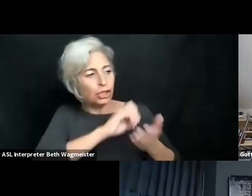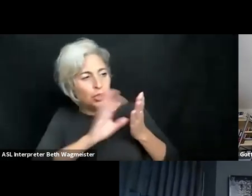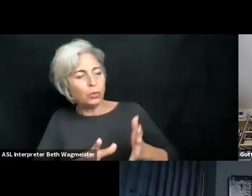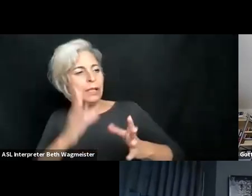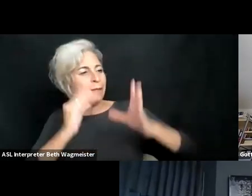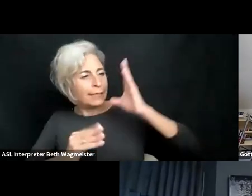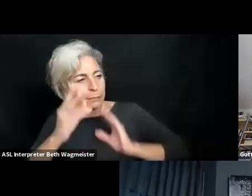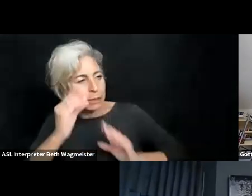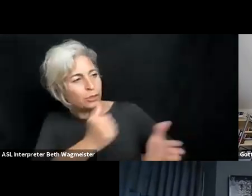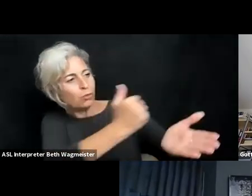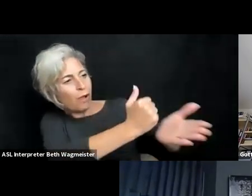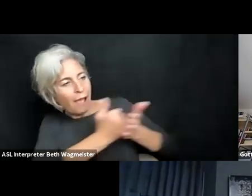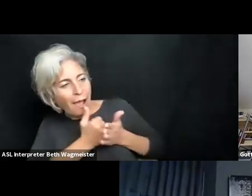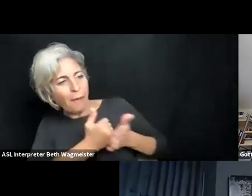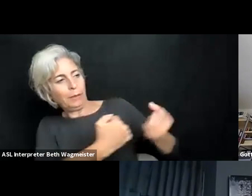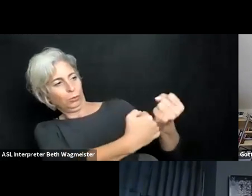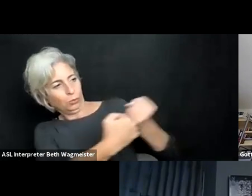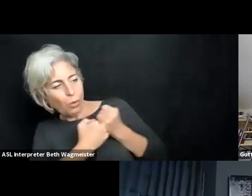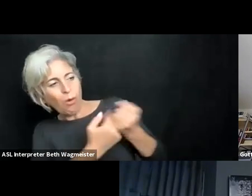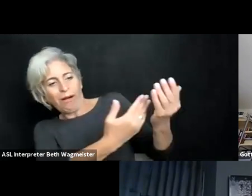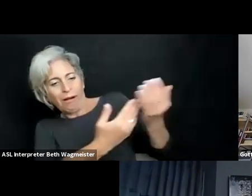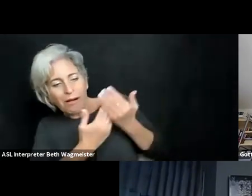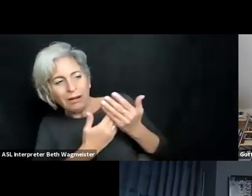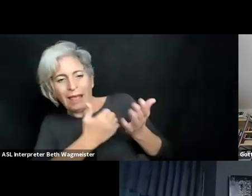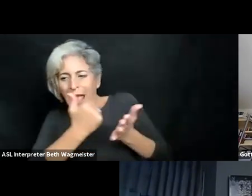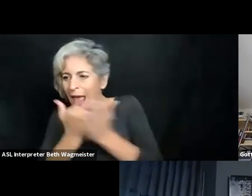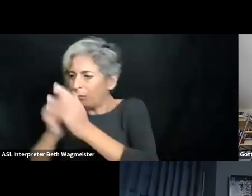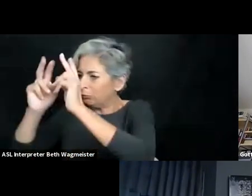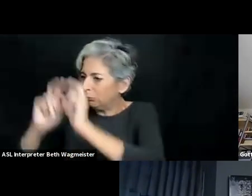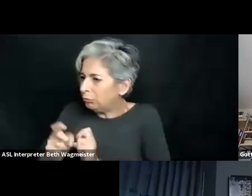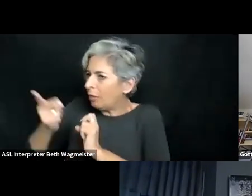pages and things like that. And we want to really educate